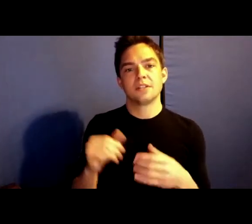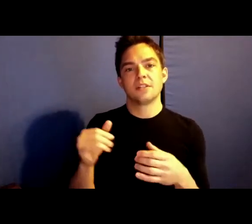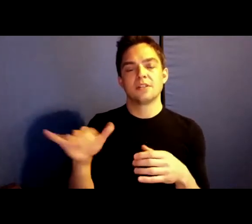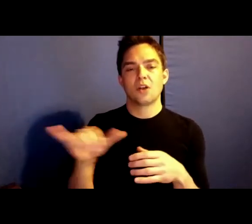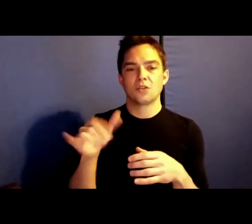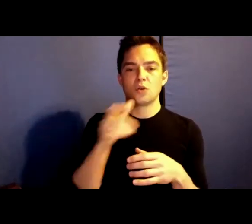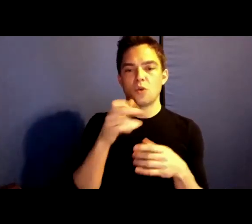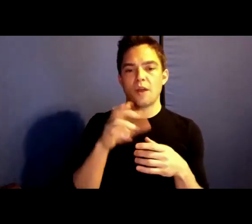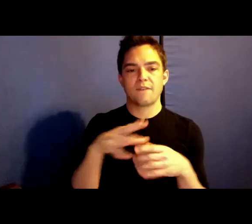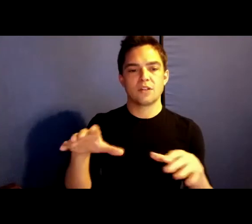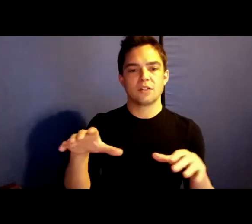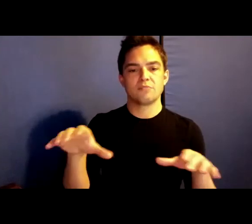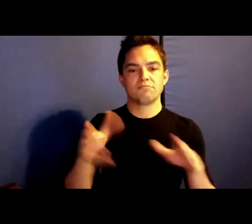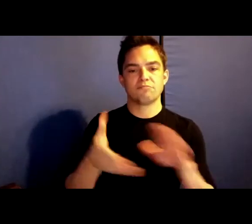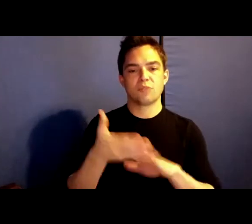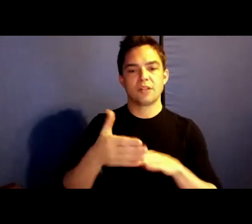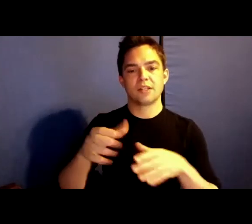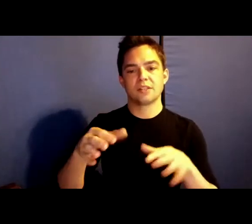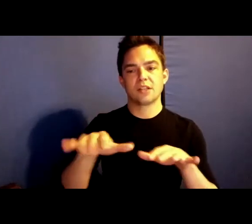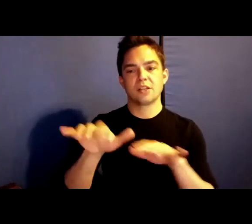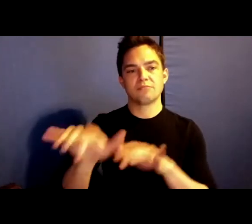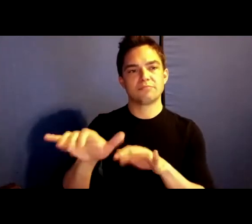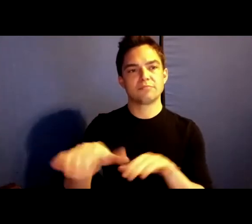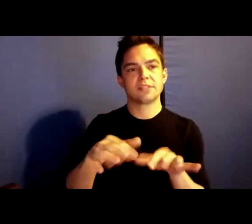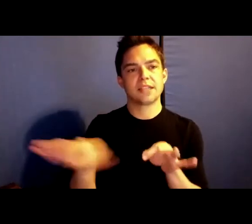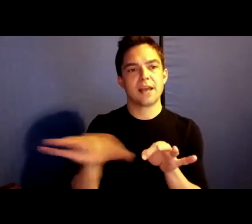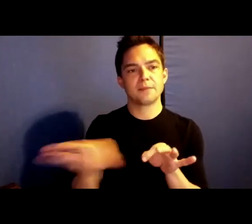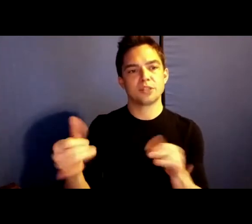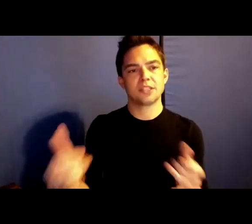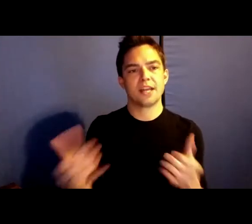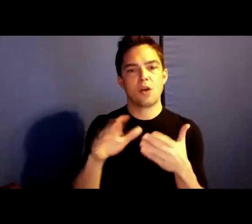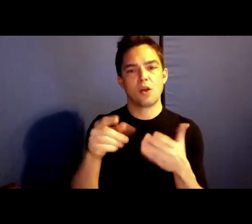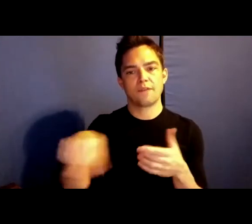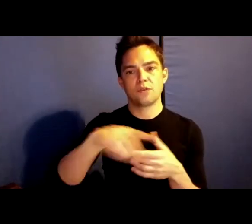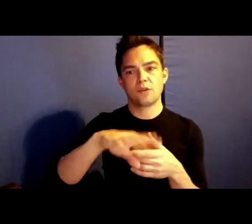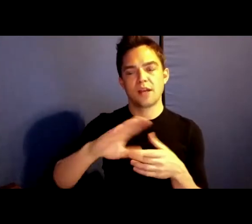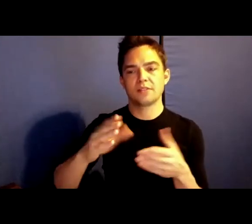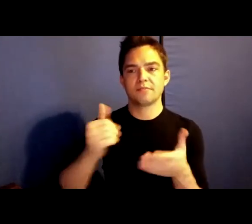close captioning for today. All of you widen our reach and allow us to